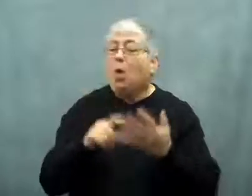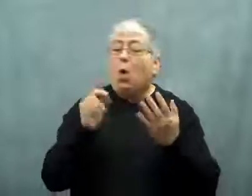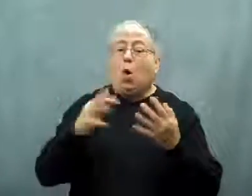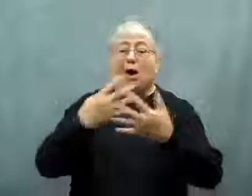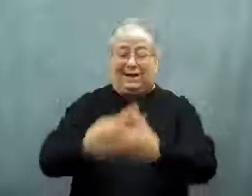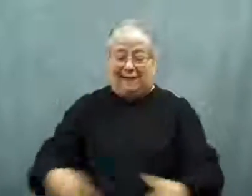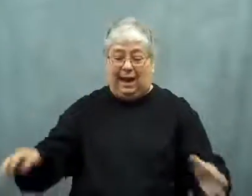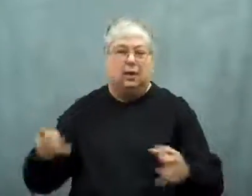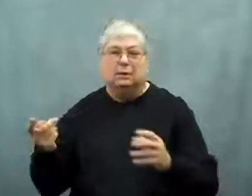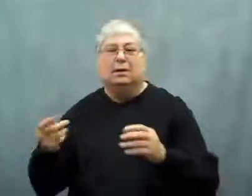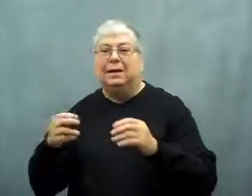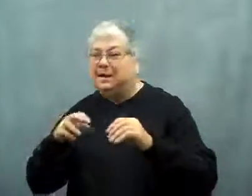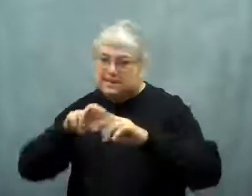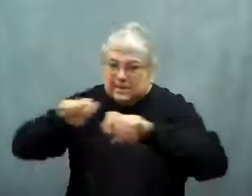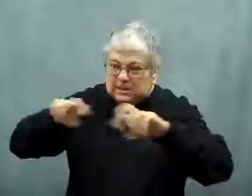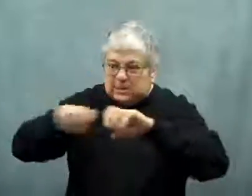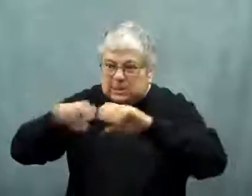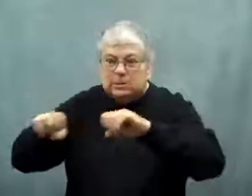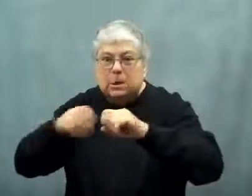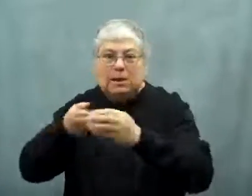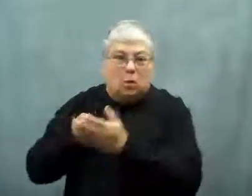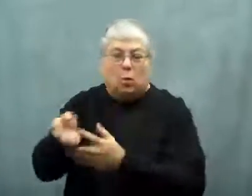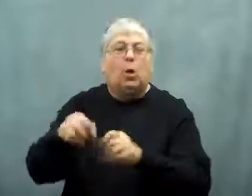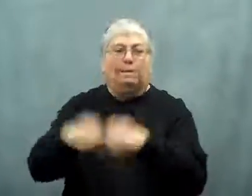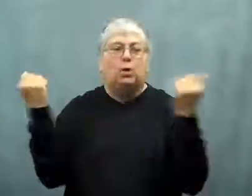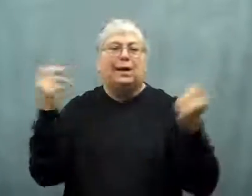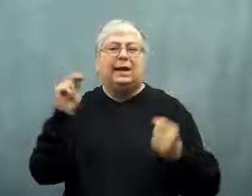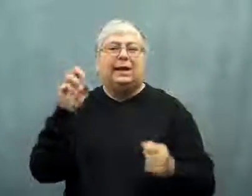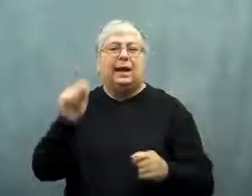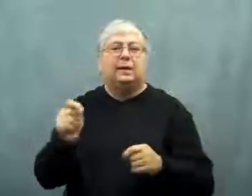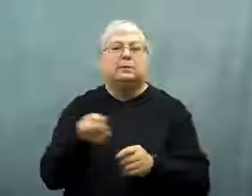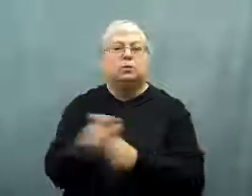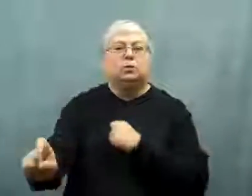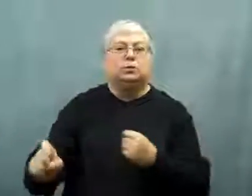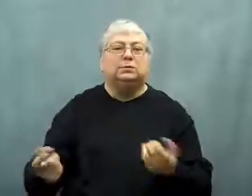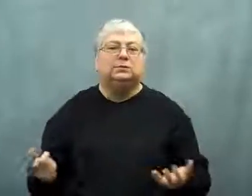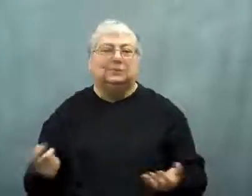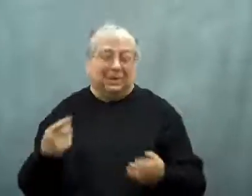and damage nets when trying to get to the fish inside.